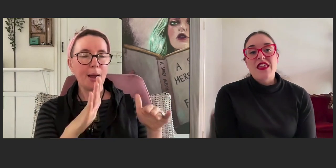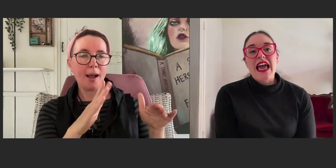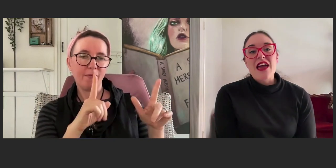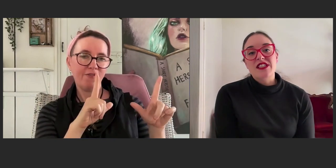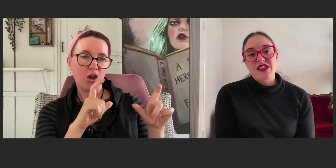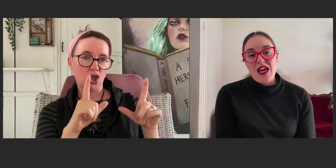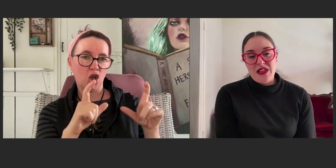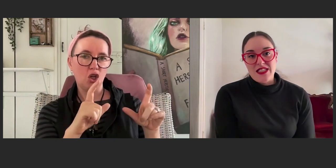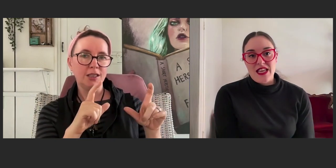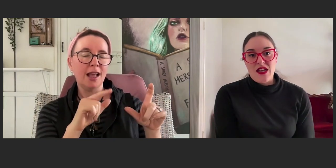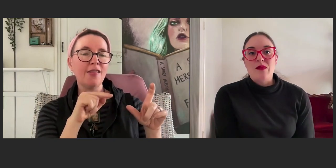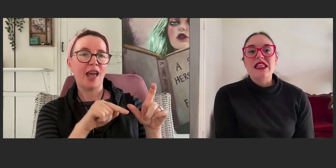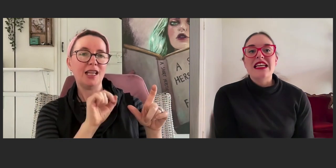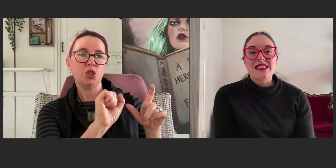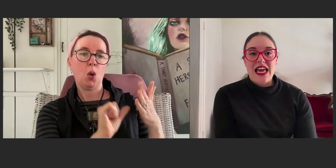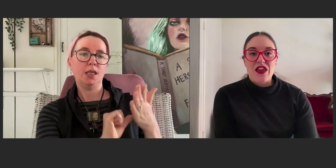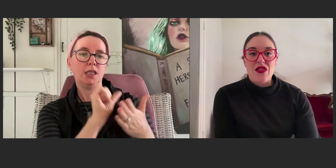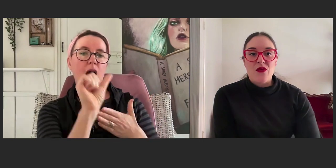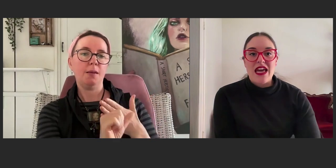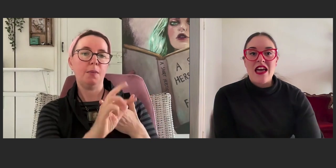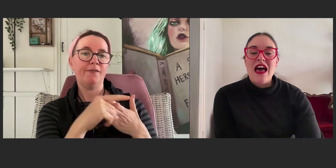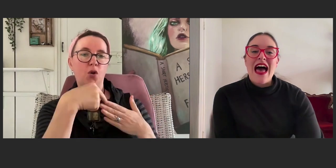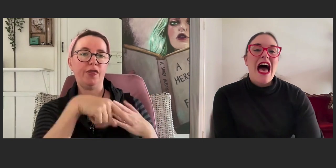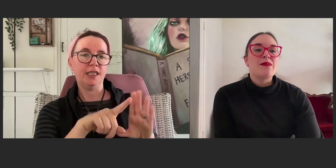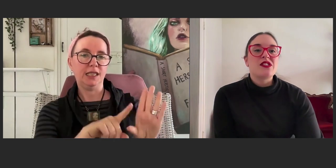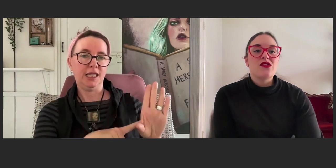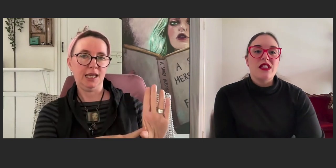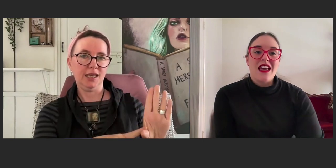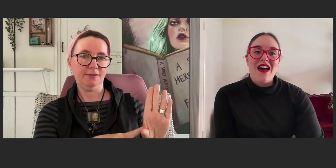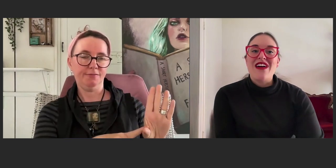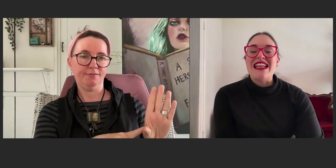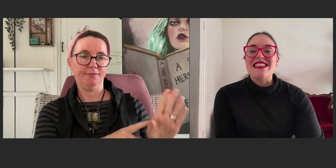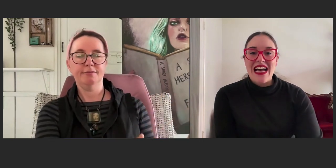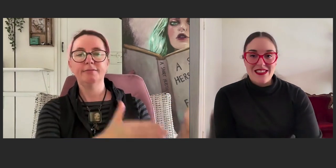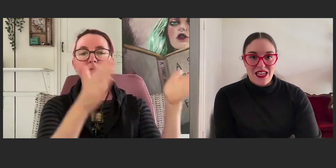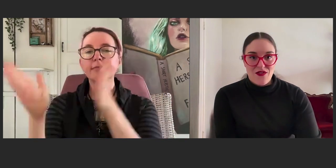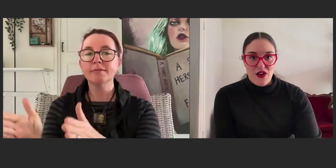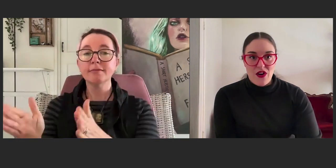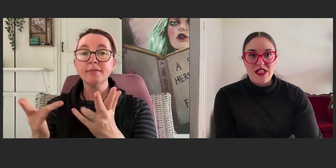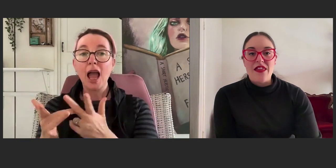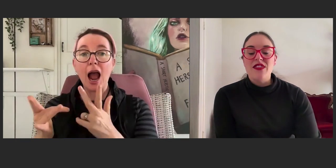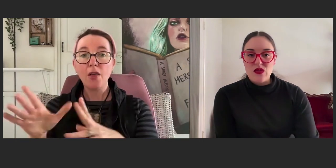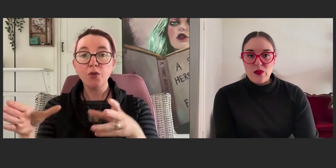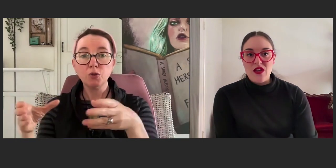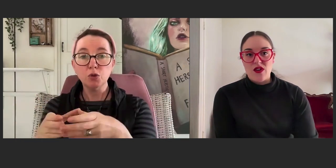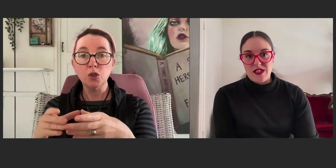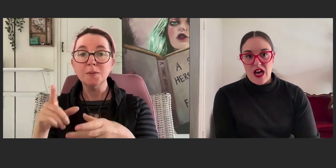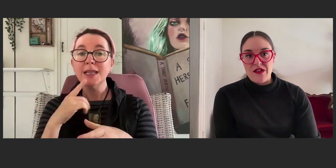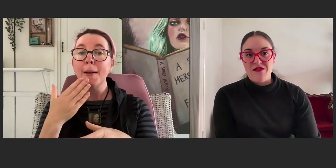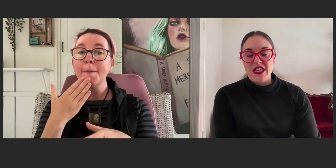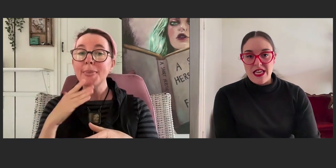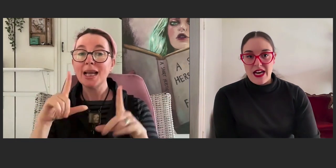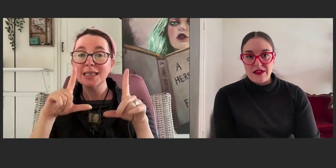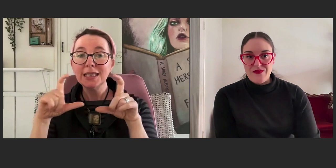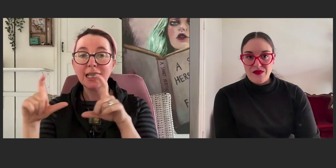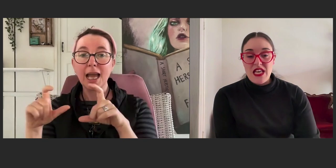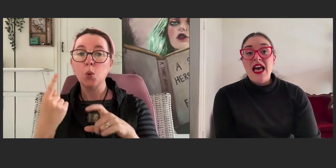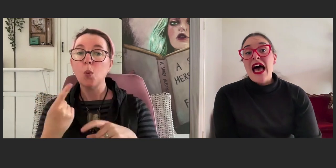they gave an assignment that said, please take three absolutely fantastic photos and this will be your assignment for the year.